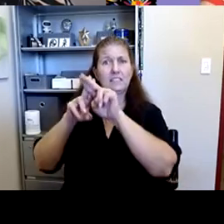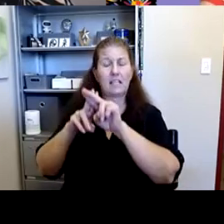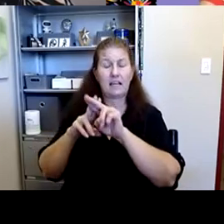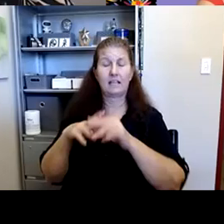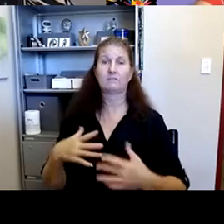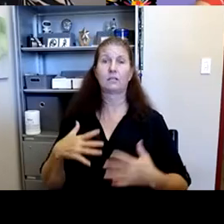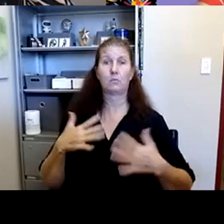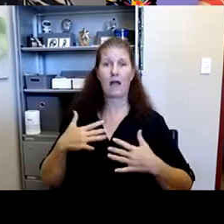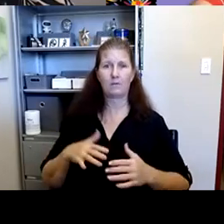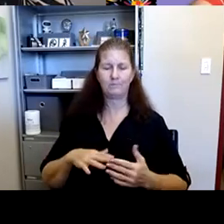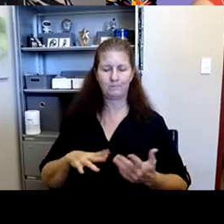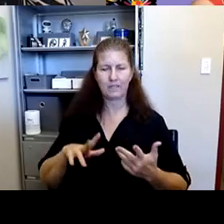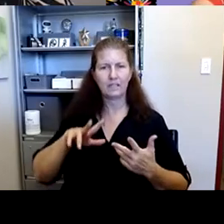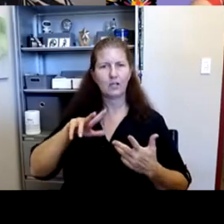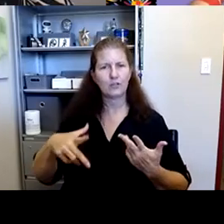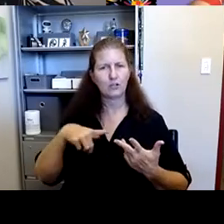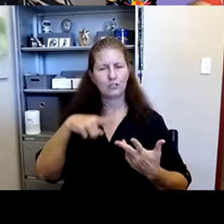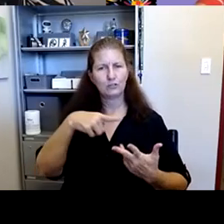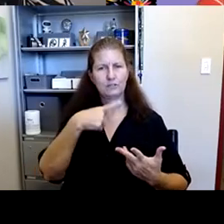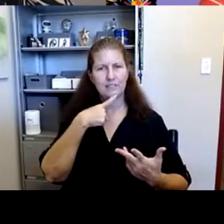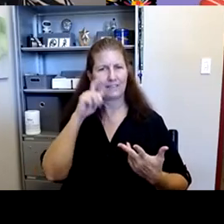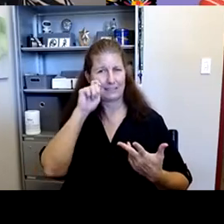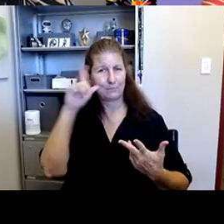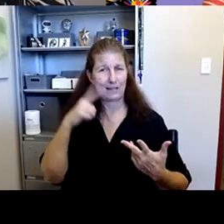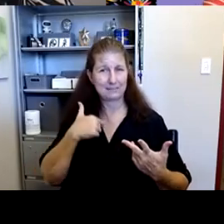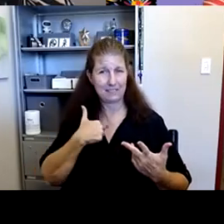Tobias Smith: Uh, the third thing you said that surprised me, and uh,